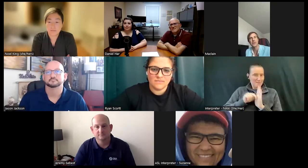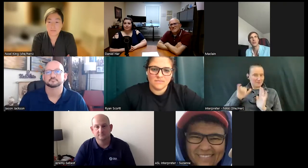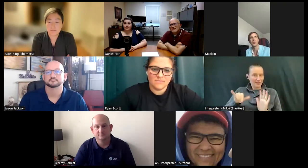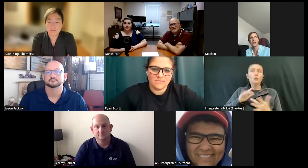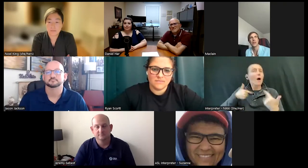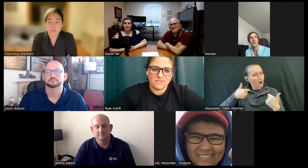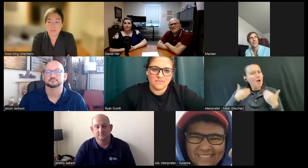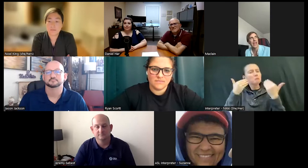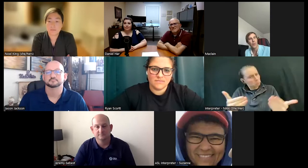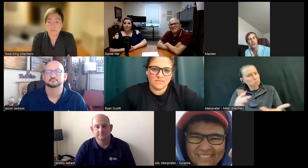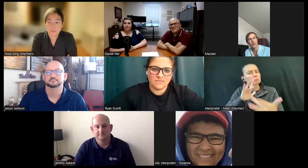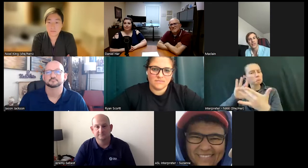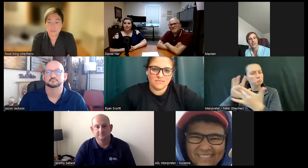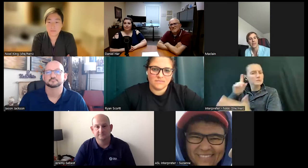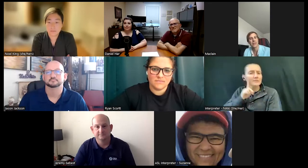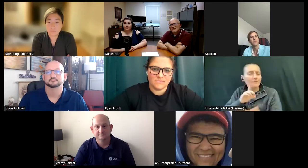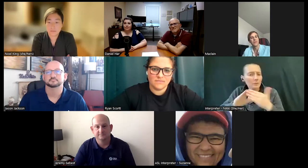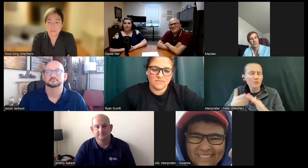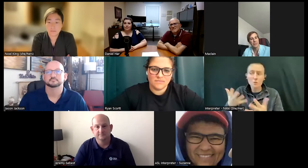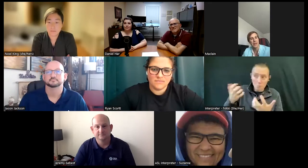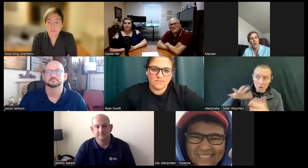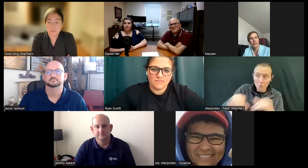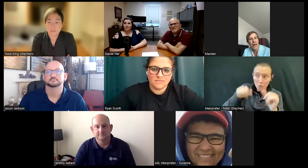the deaf Community like hey I want to do this there's people that want to